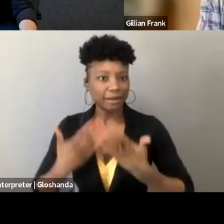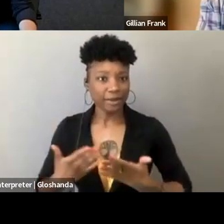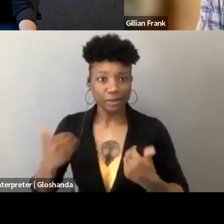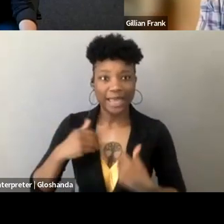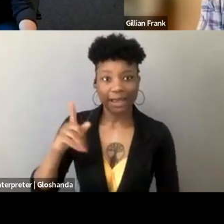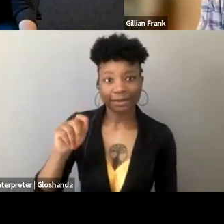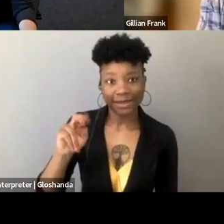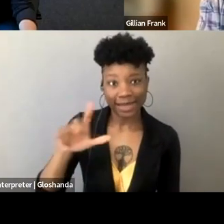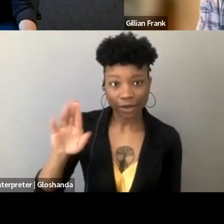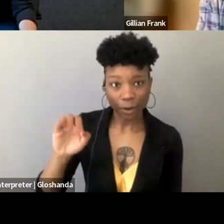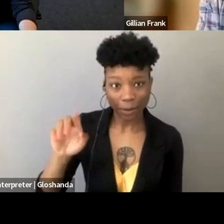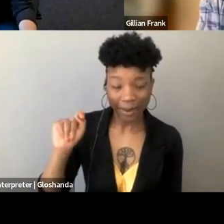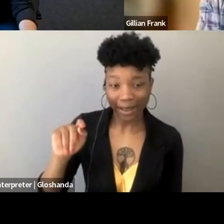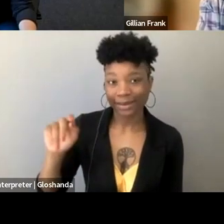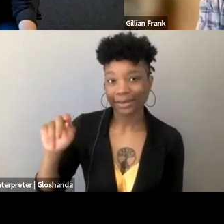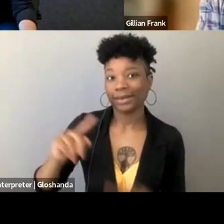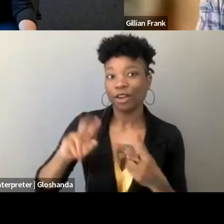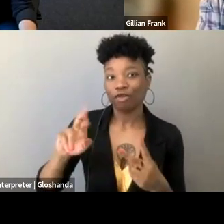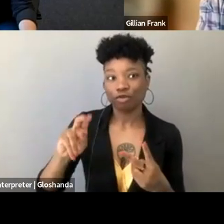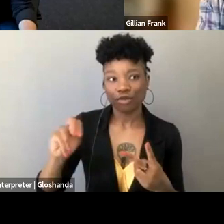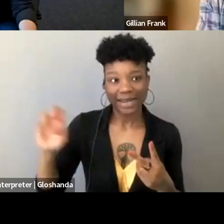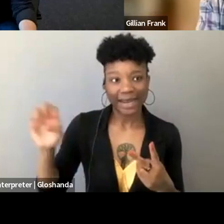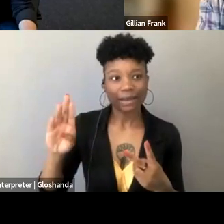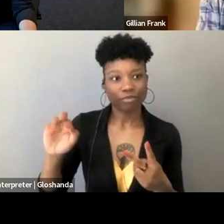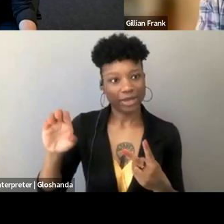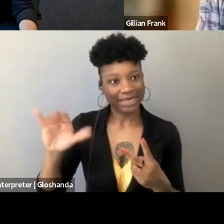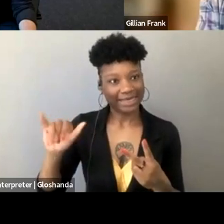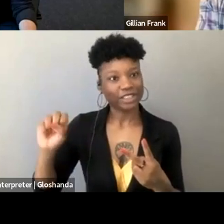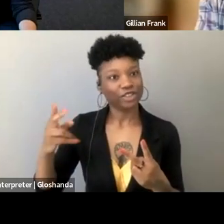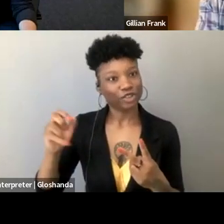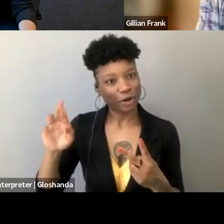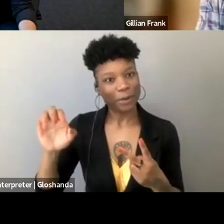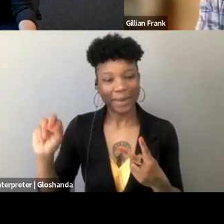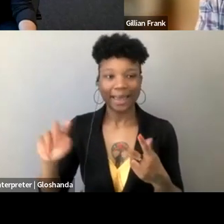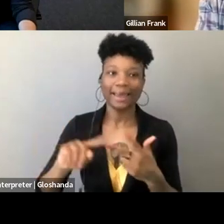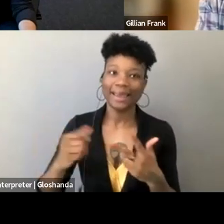Renee Bracey Sherman, Gillian Frank, Jules Gill-Peterson, and Andrea Grimes,